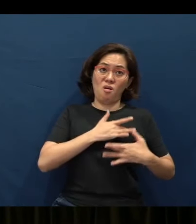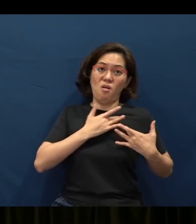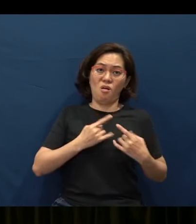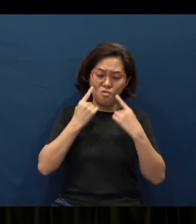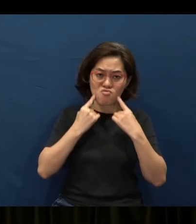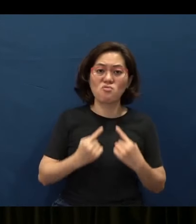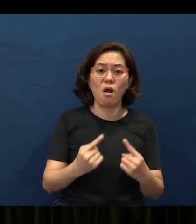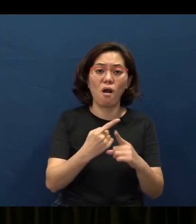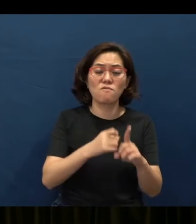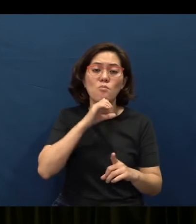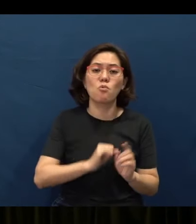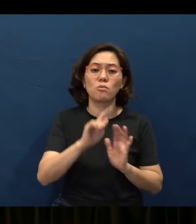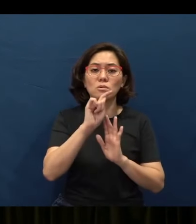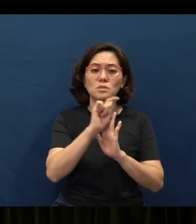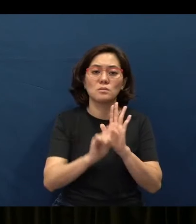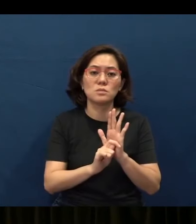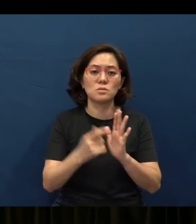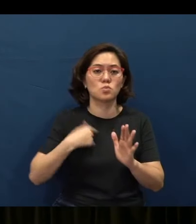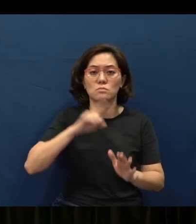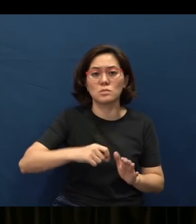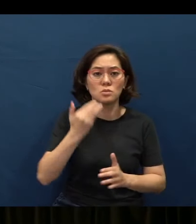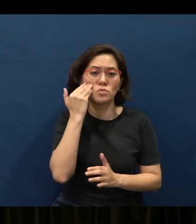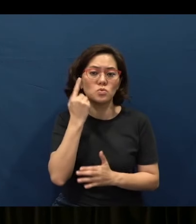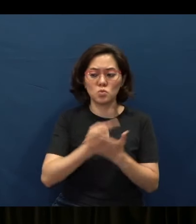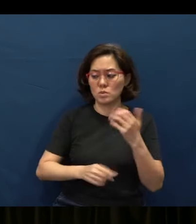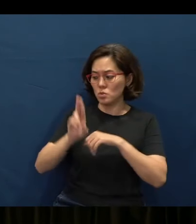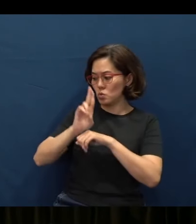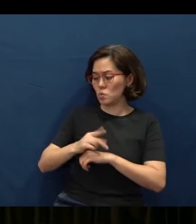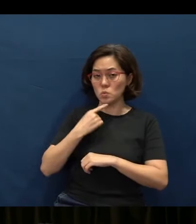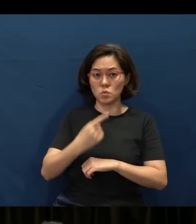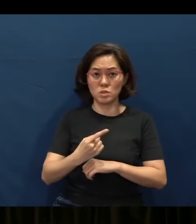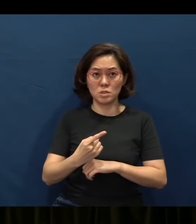Indeed, we need to know, as what they used to say here,